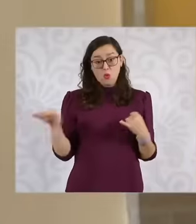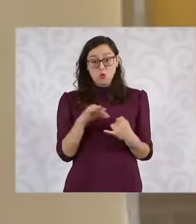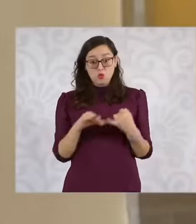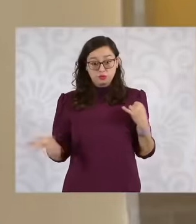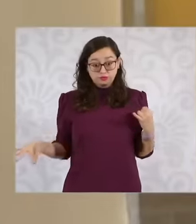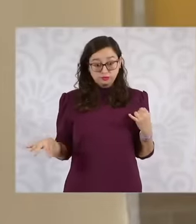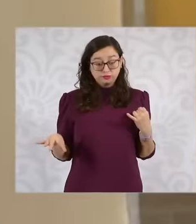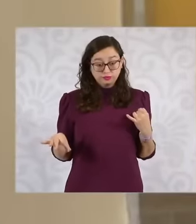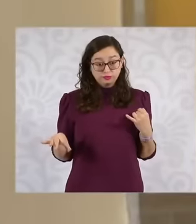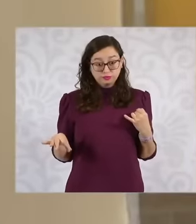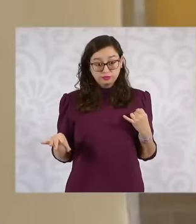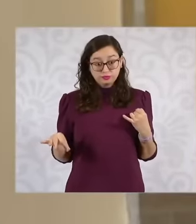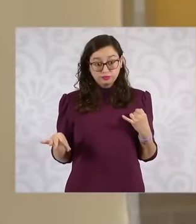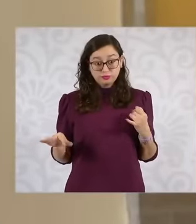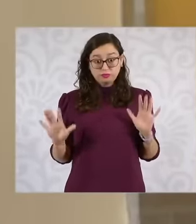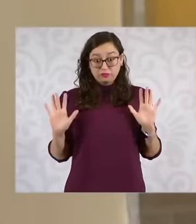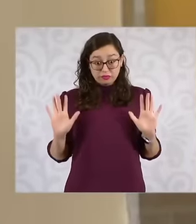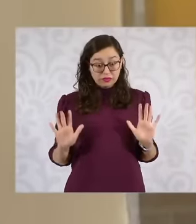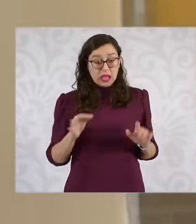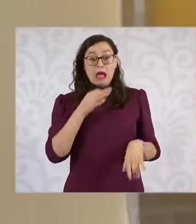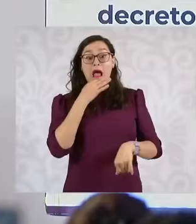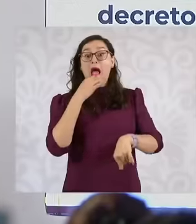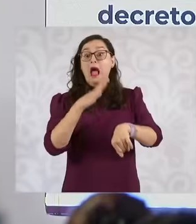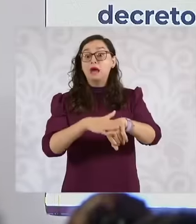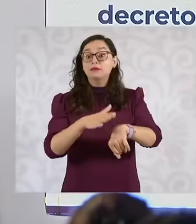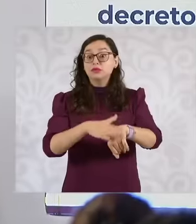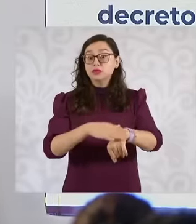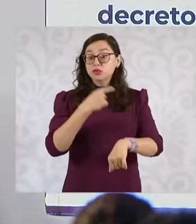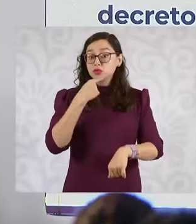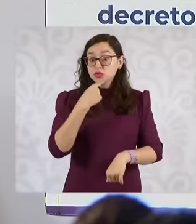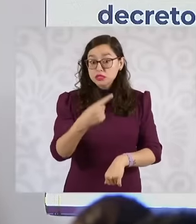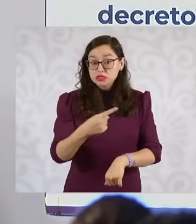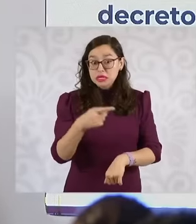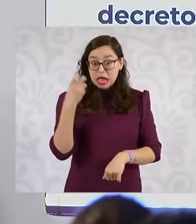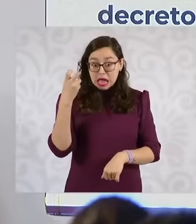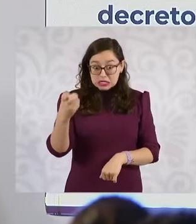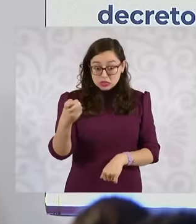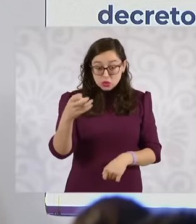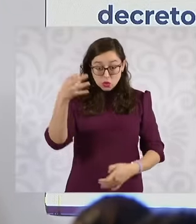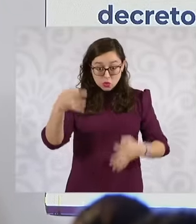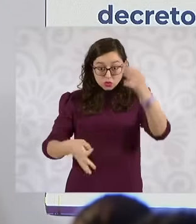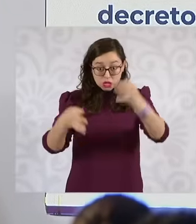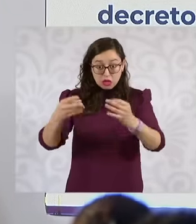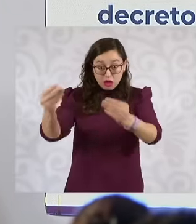we have not yet been notified. It is important that it be known that we have not been formally notified